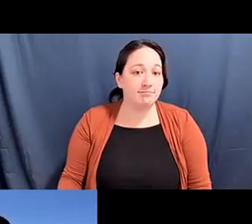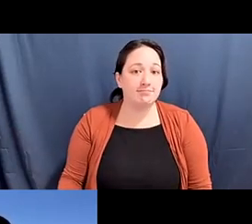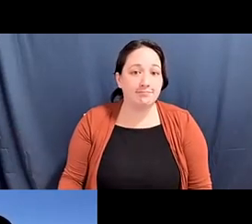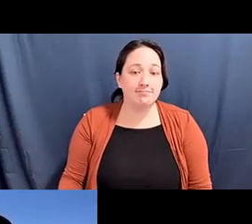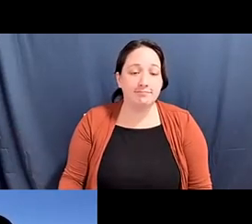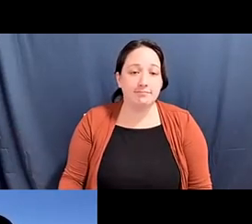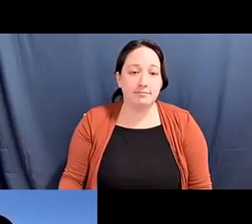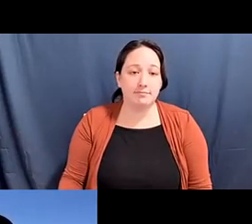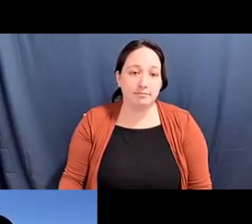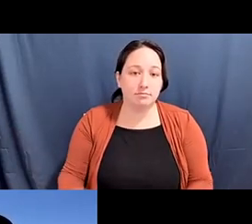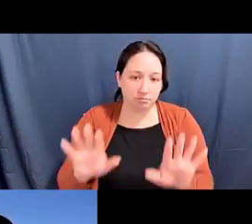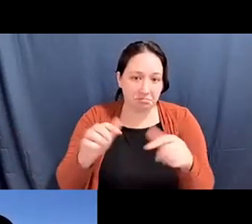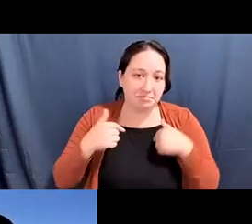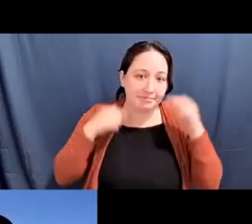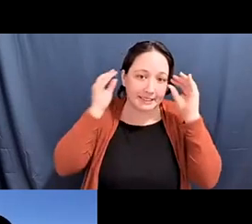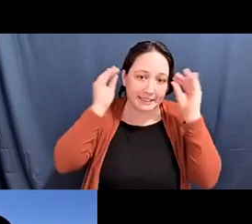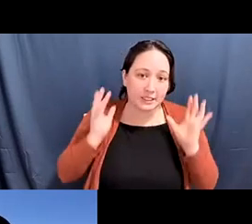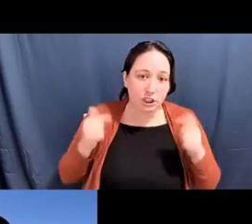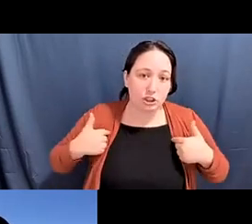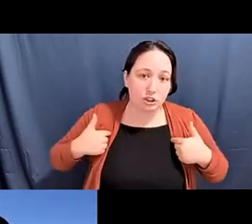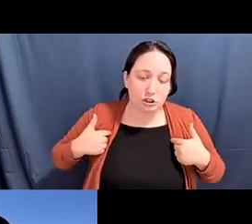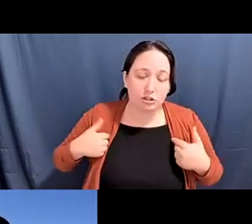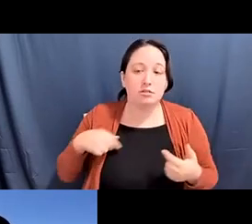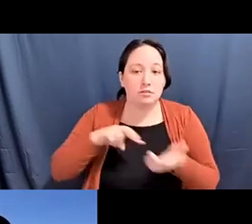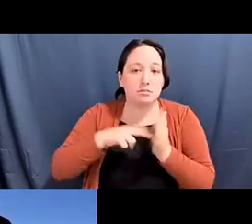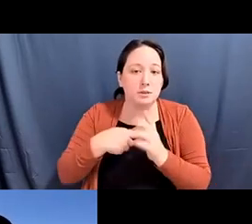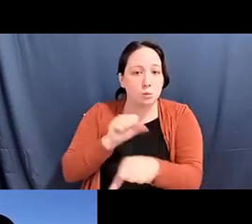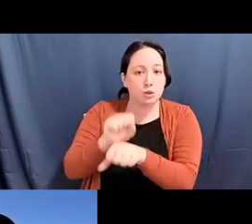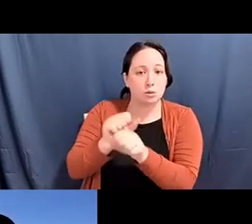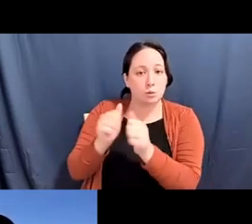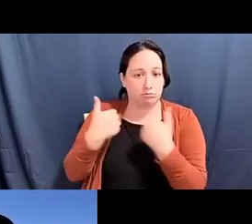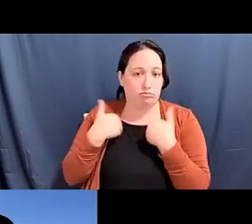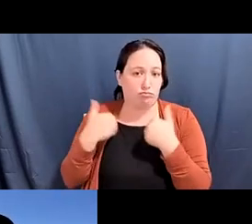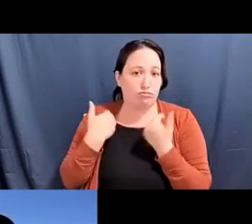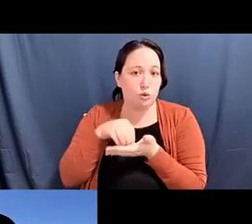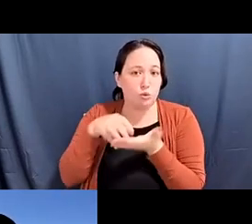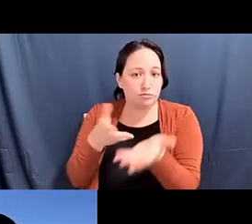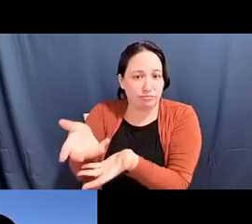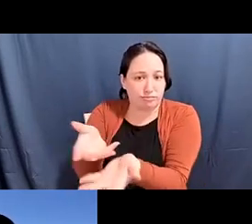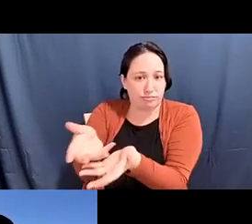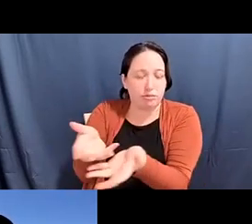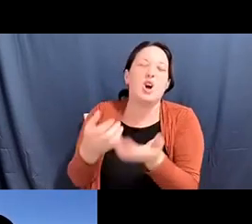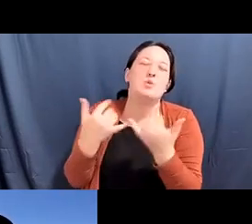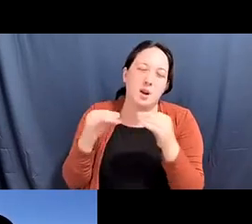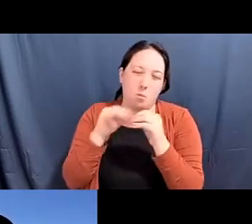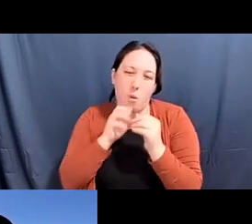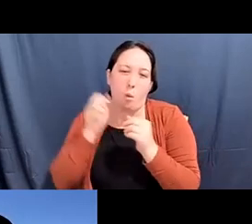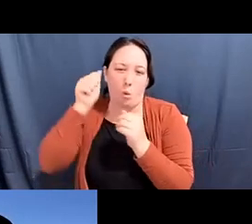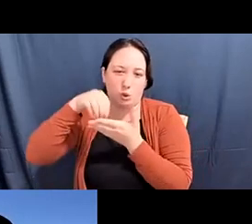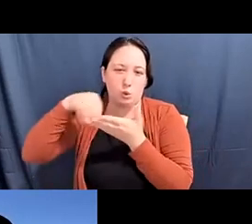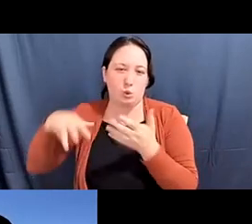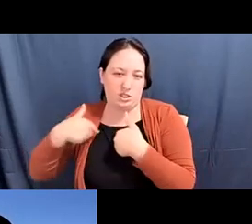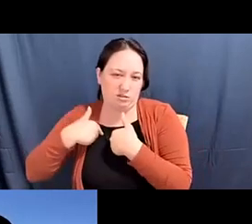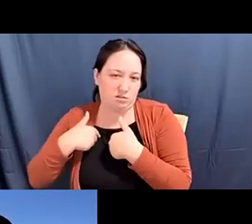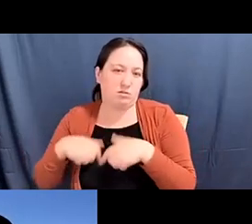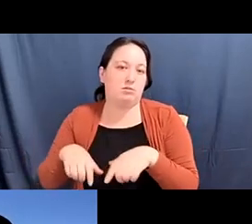Katherine Lee: I teach so I work with with a lot of students. Right now I'm working with... with older students who are working professionals,